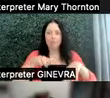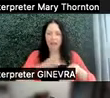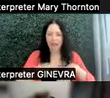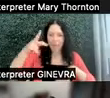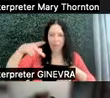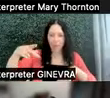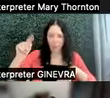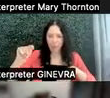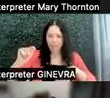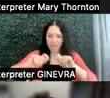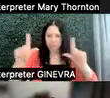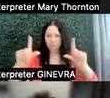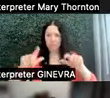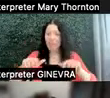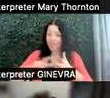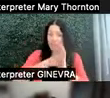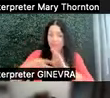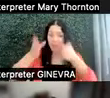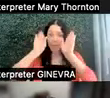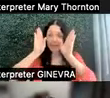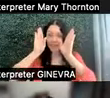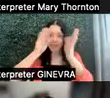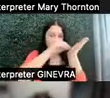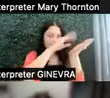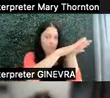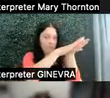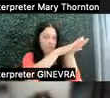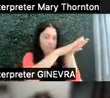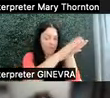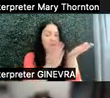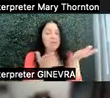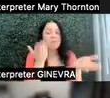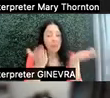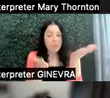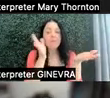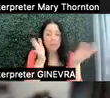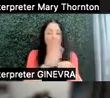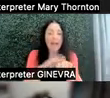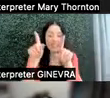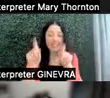means you need to pay attention to this because it's going to be on a test or a part of an assignment,